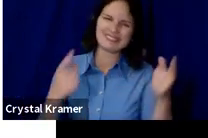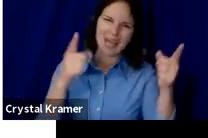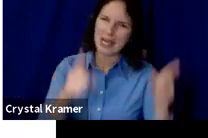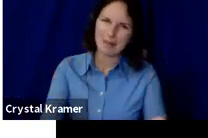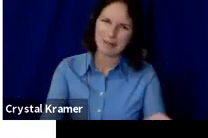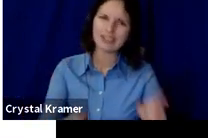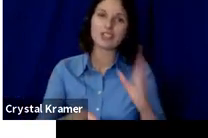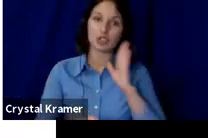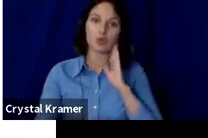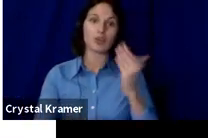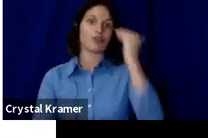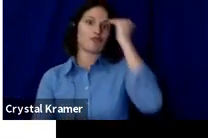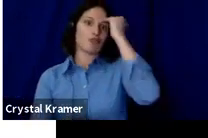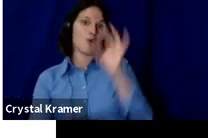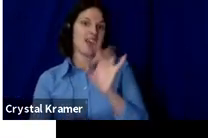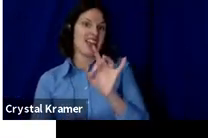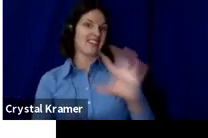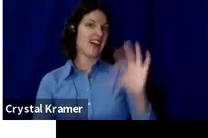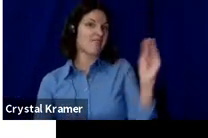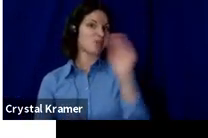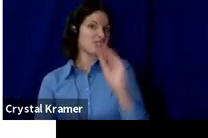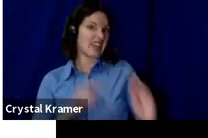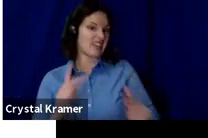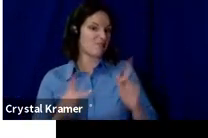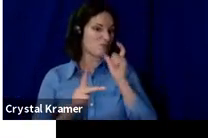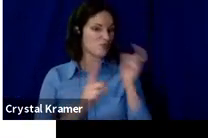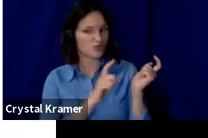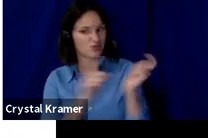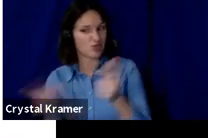If you don't know them, you're connected to somebody who is directly connected to them.